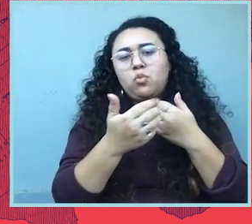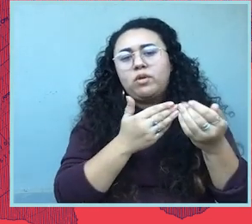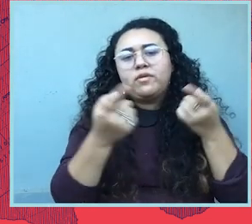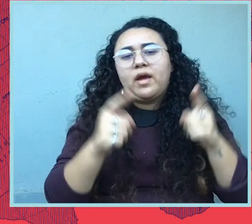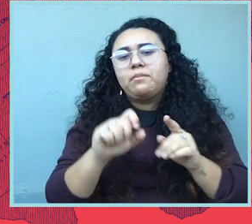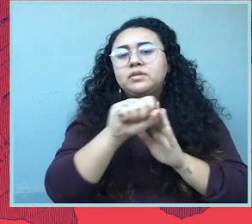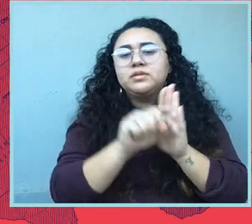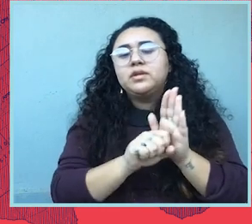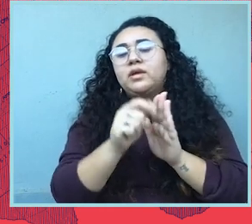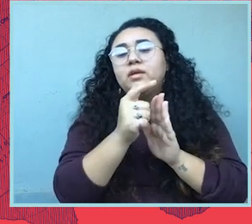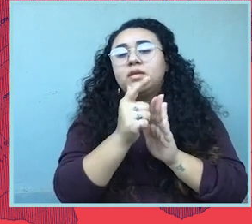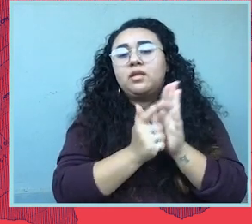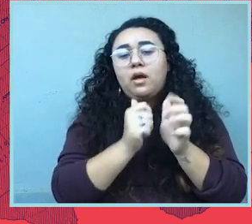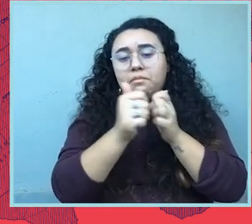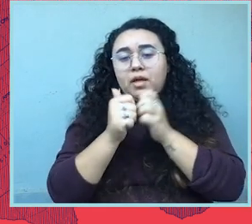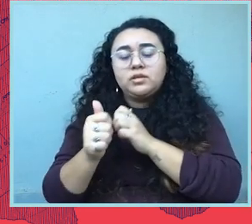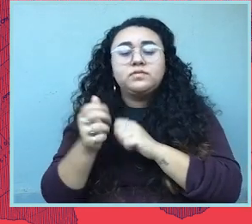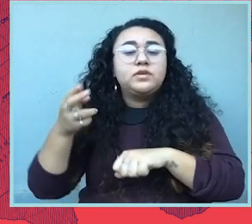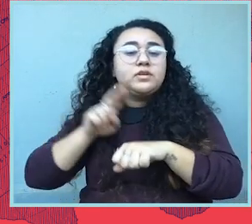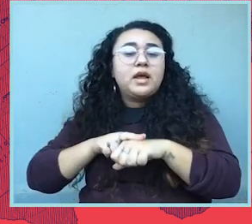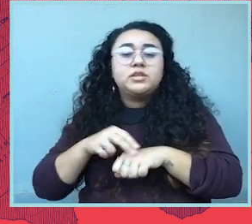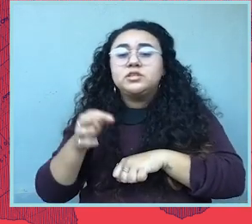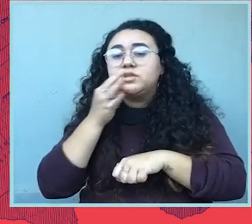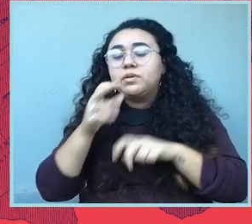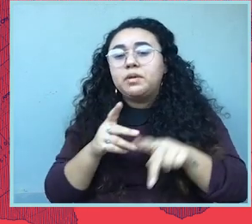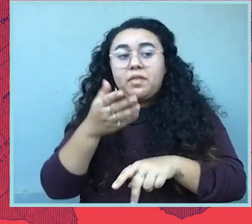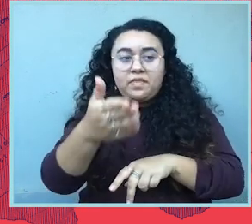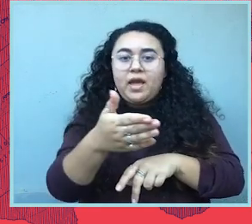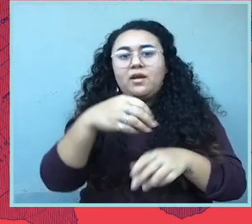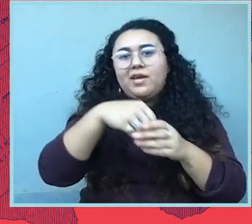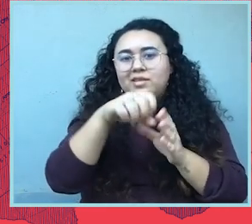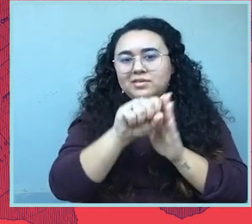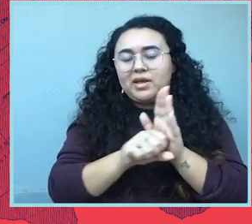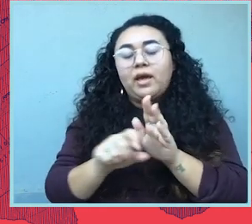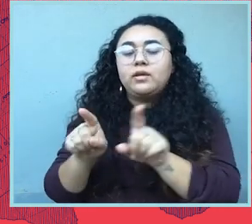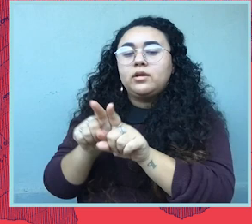You know what's going on in state legislatures through the support of national and the expertise of our affiliates on the ground?